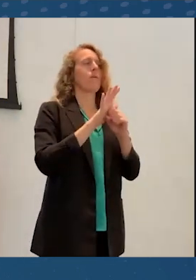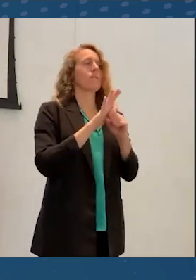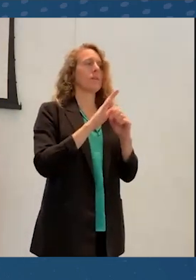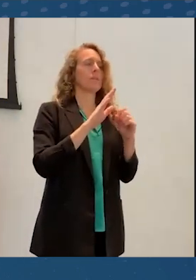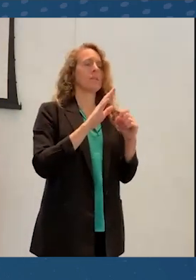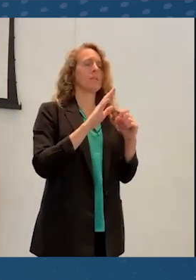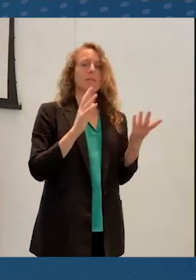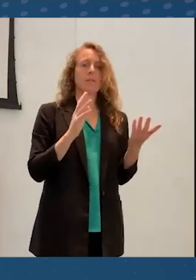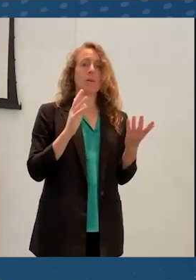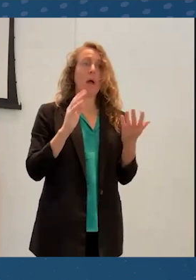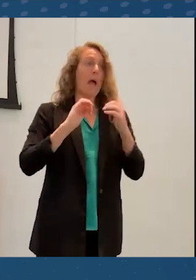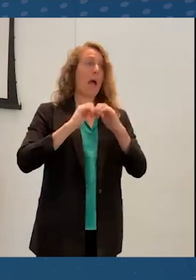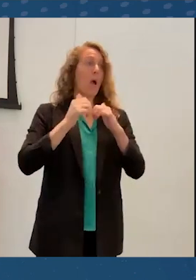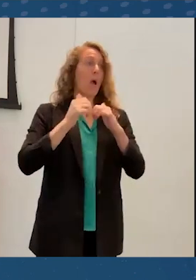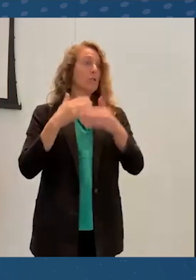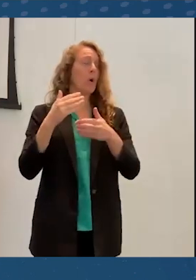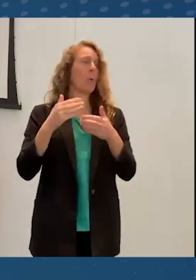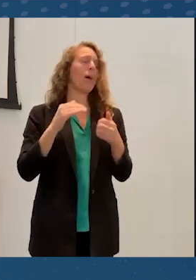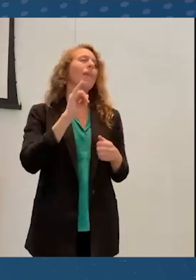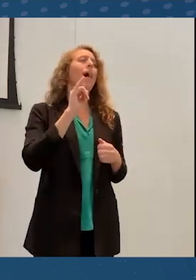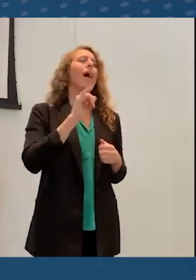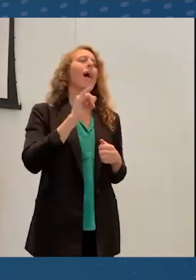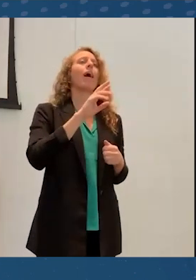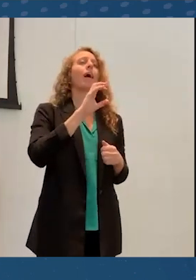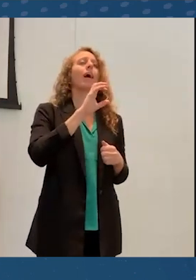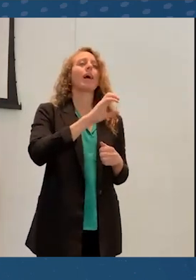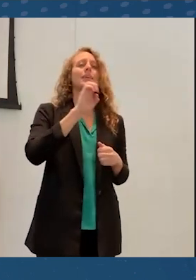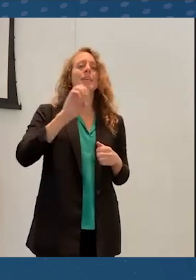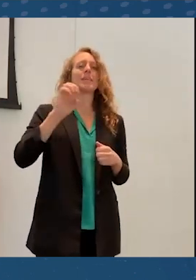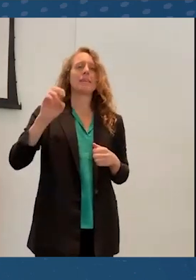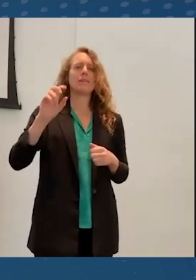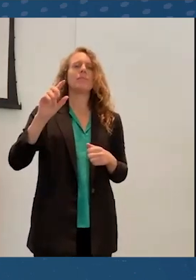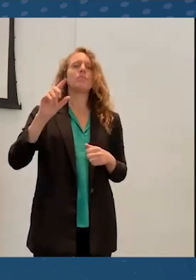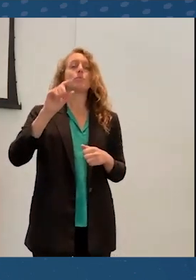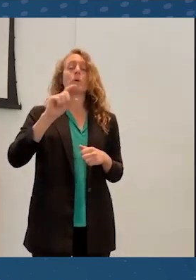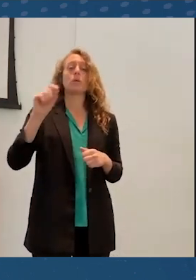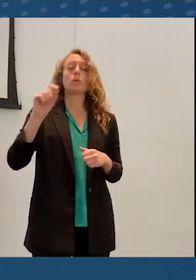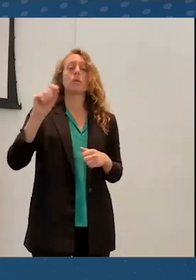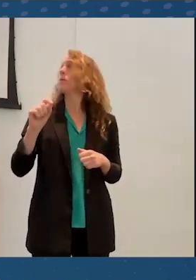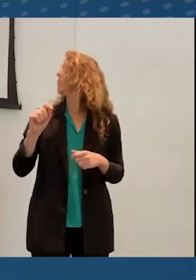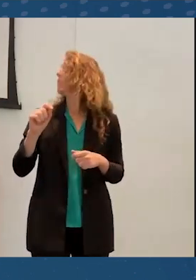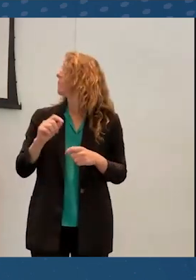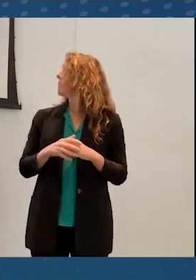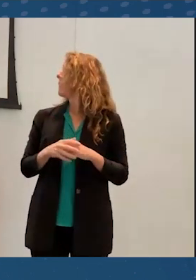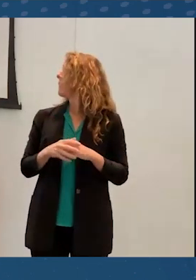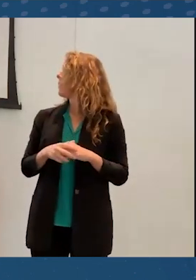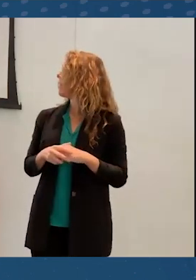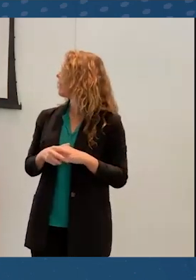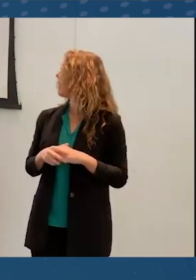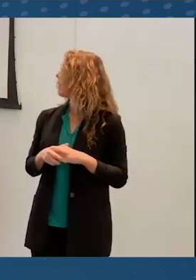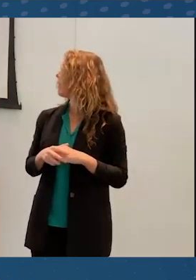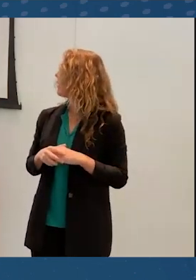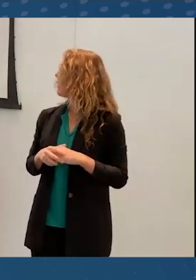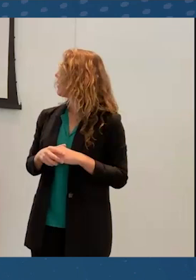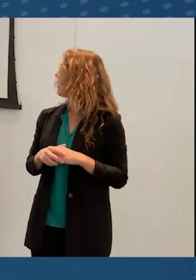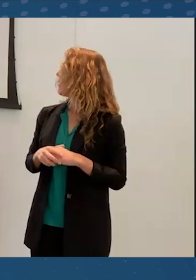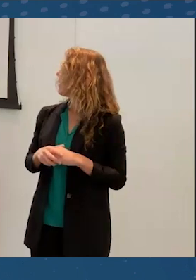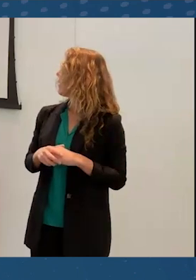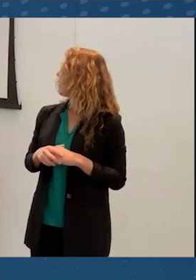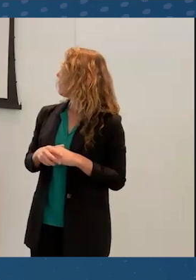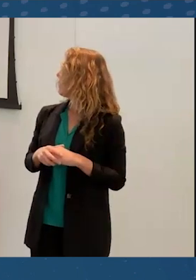Well, IEEE VR 2020 will, I'm very challenged by this clicker.